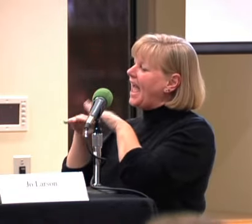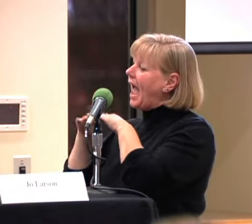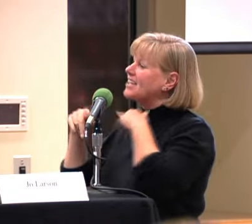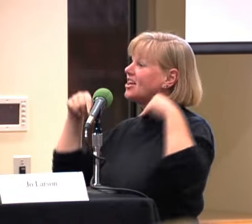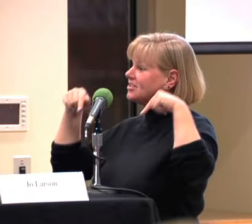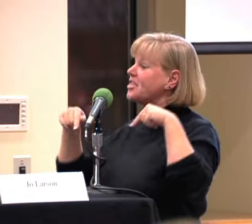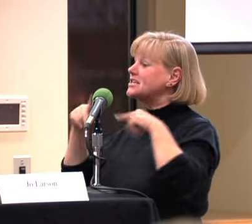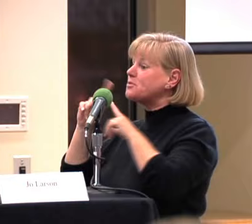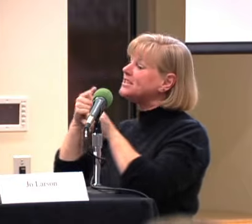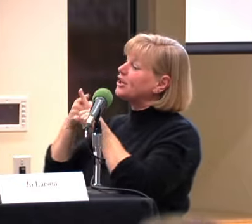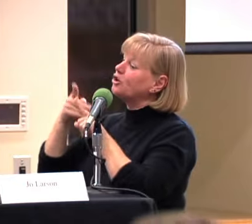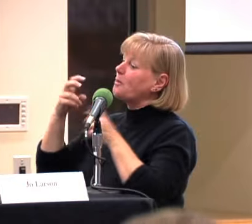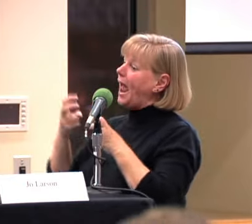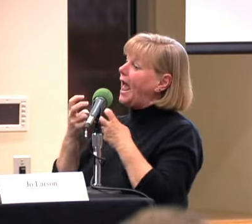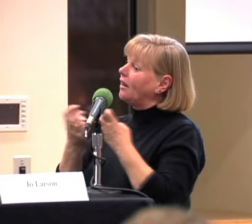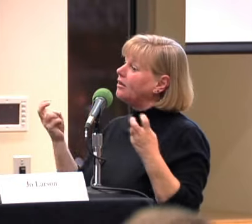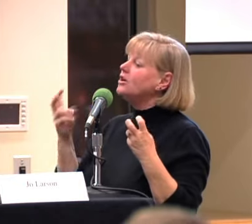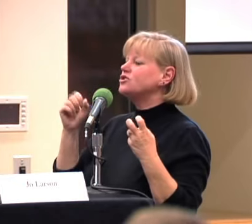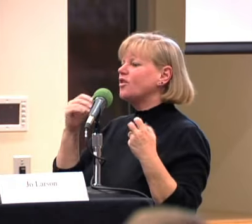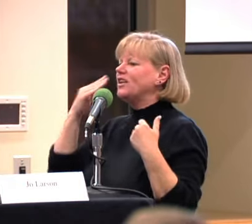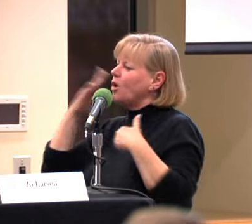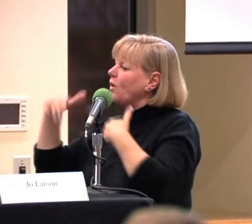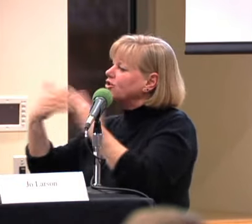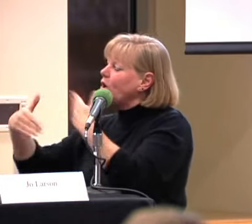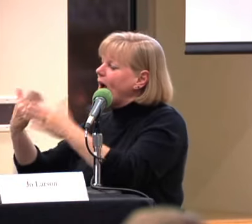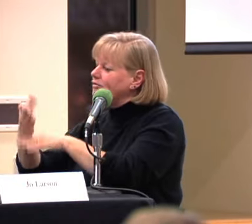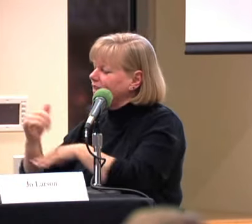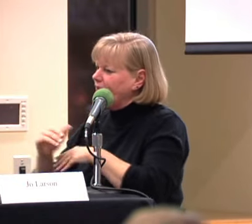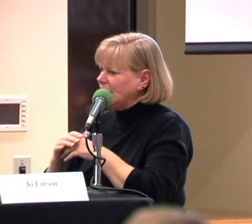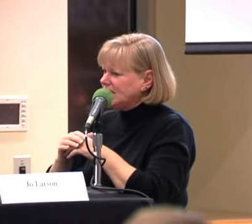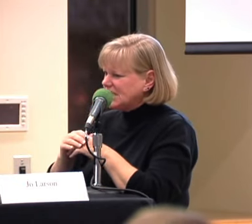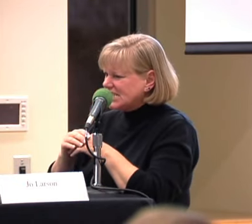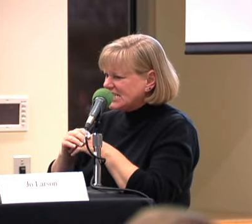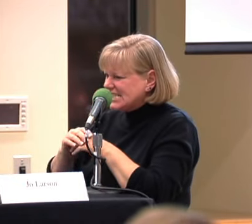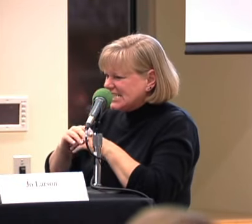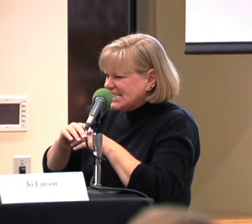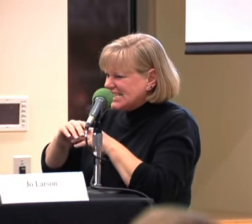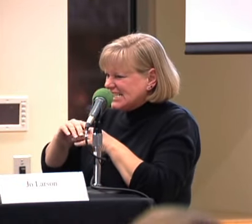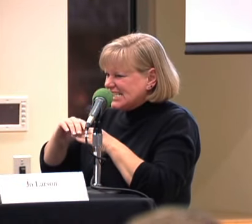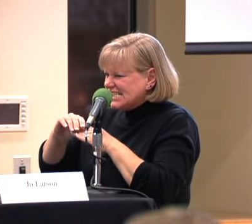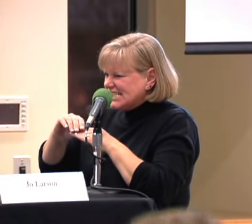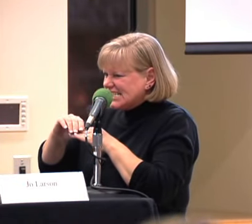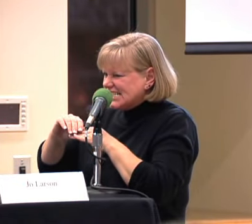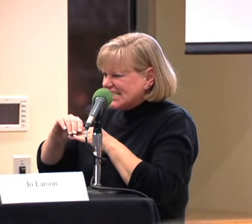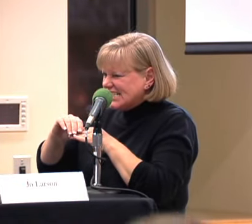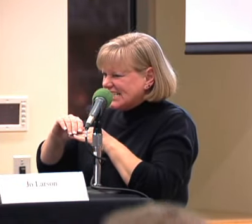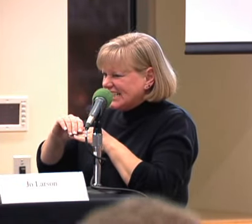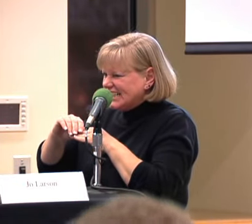MIGHT THEY ACCESS THIS PARTICULAR PANEL SO THEY KNOW WHERE TO GO?